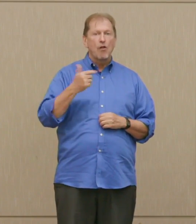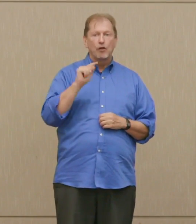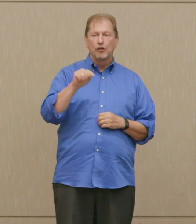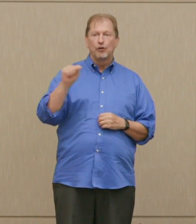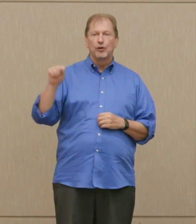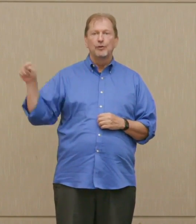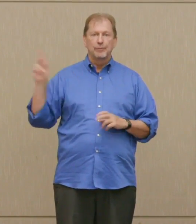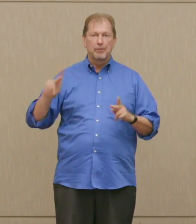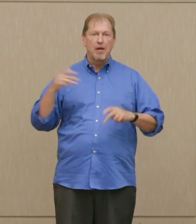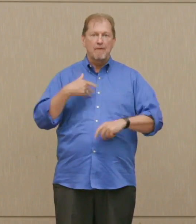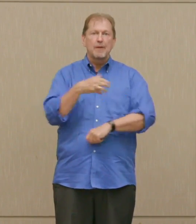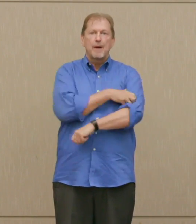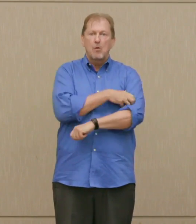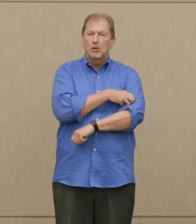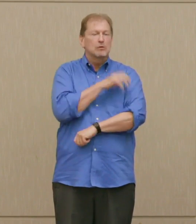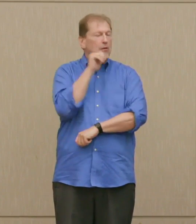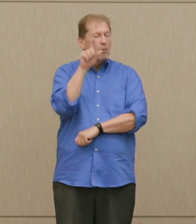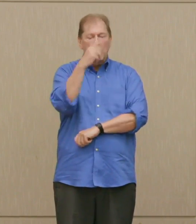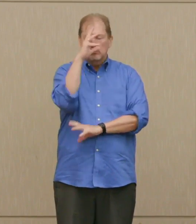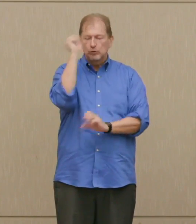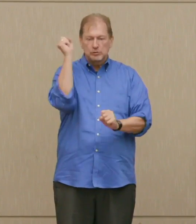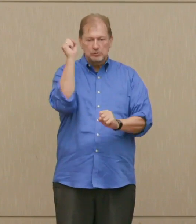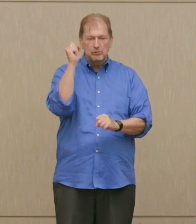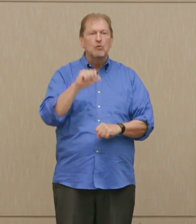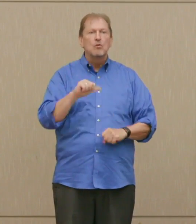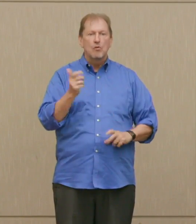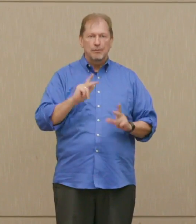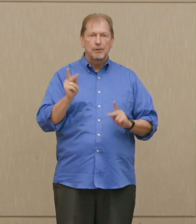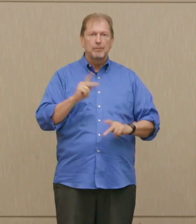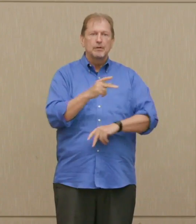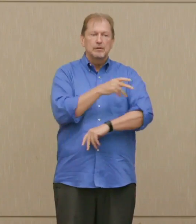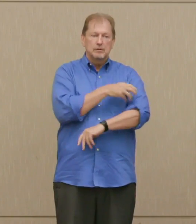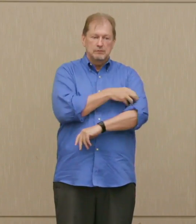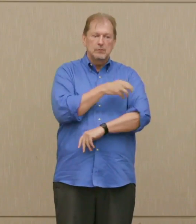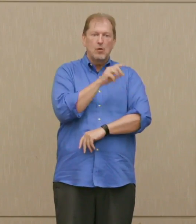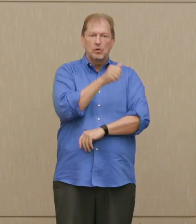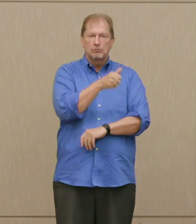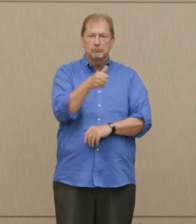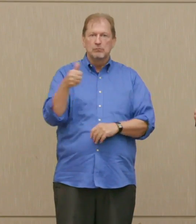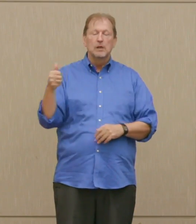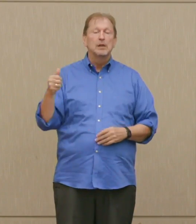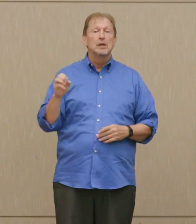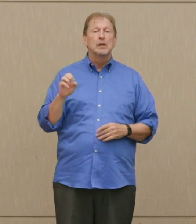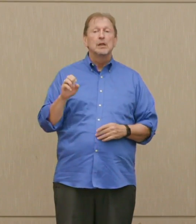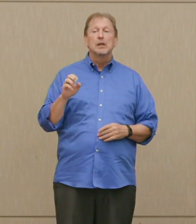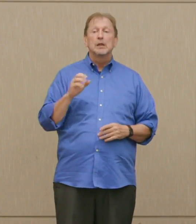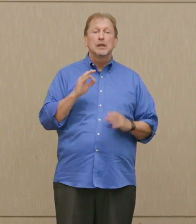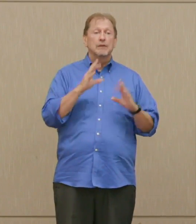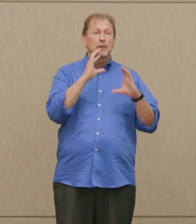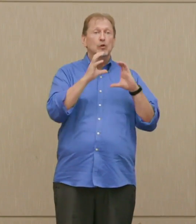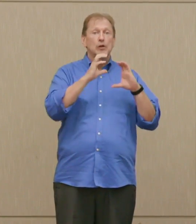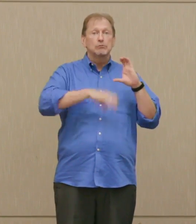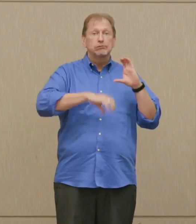Many people can do it officially under some circumstances with outage of communications,